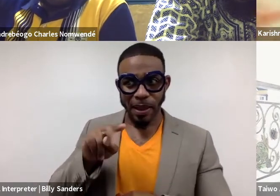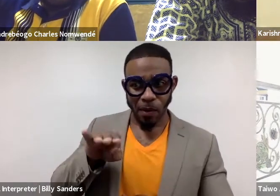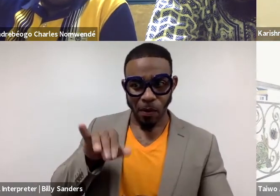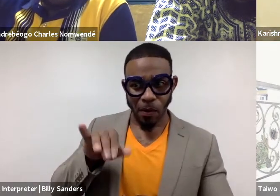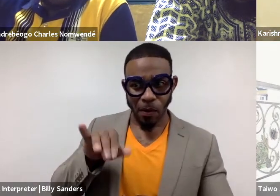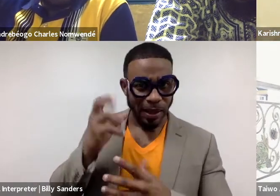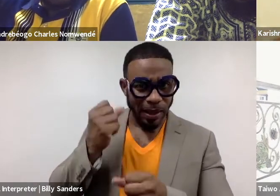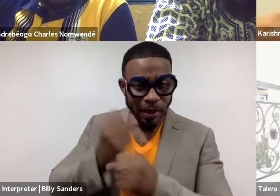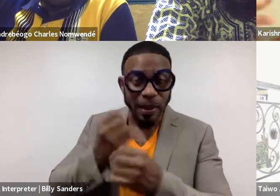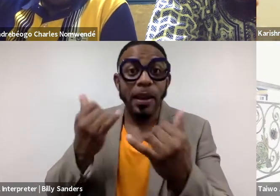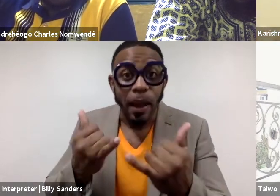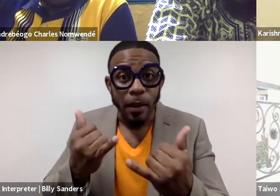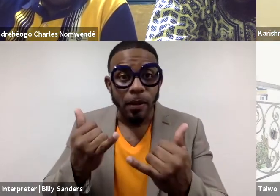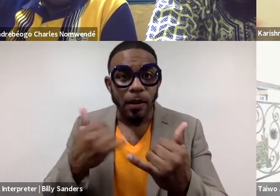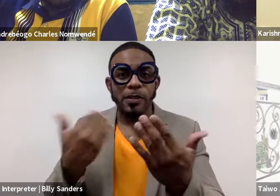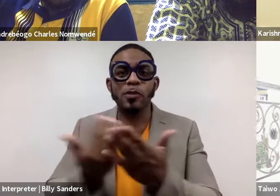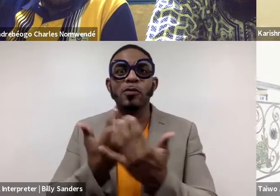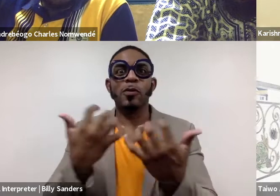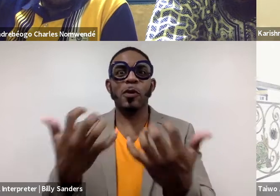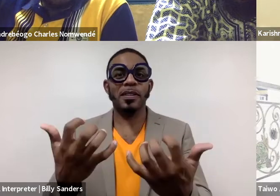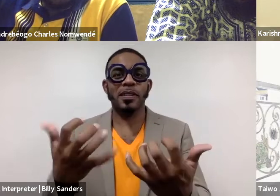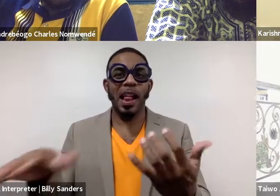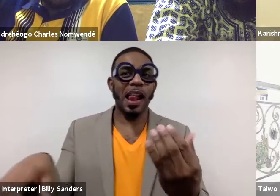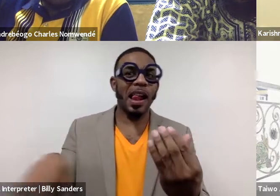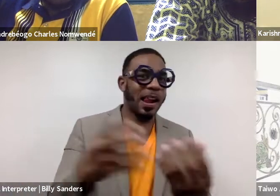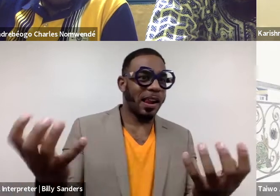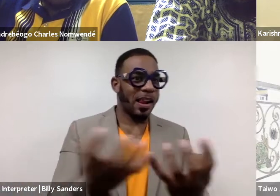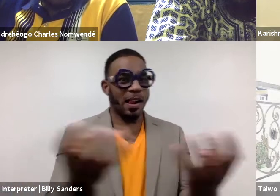now, all of a sudden has a new audience and the work shifted as a result.